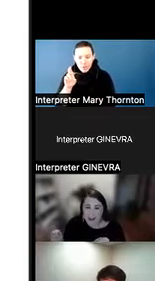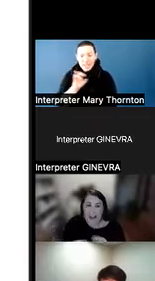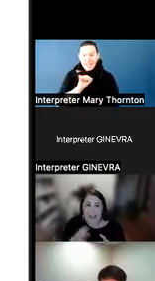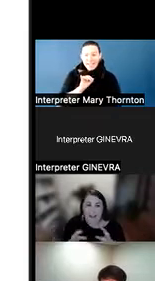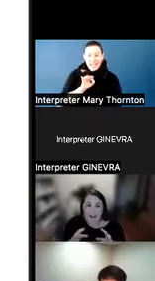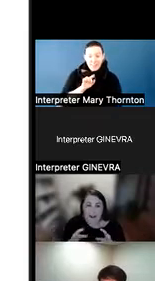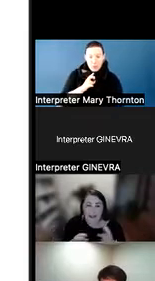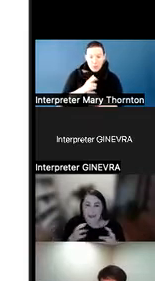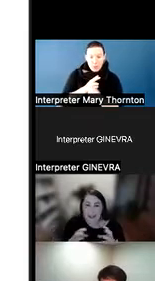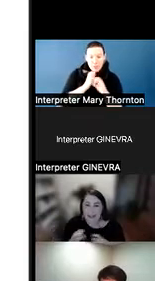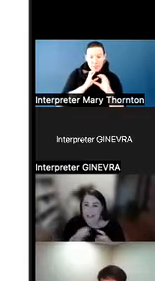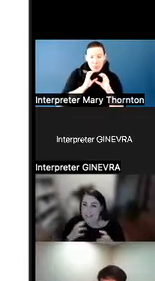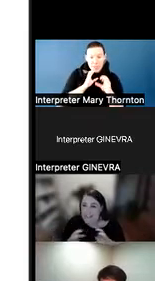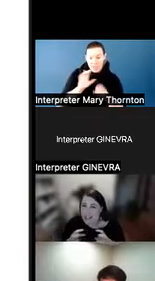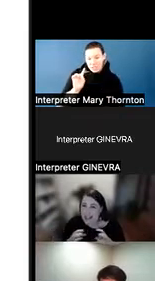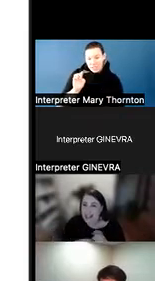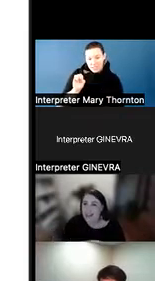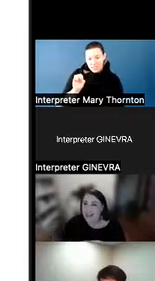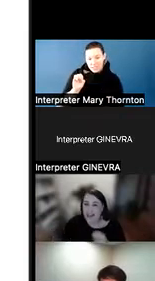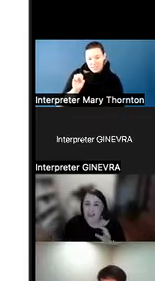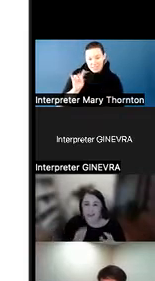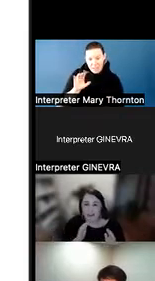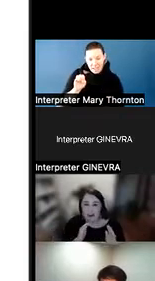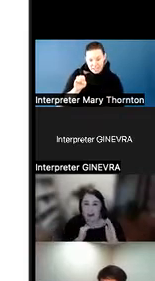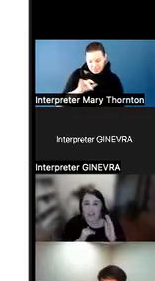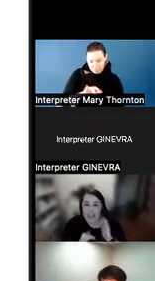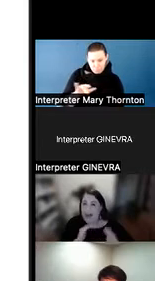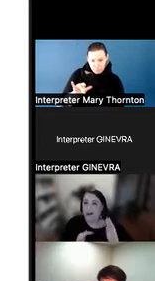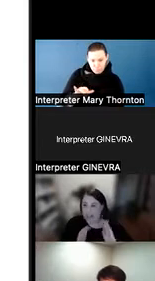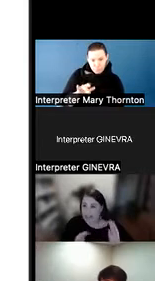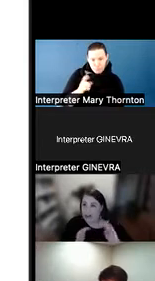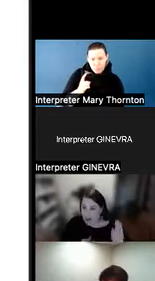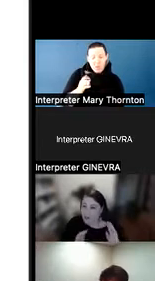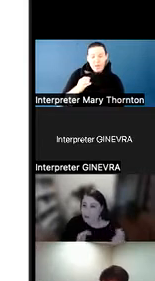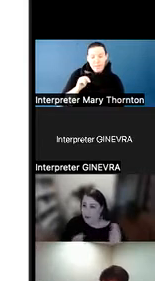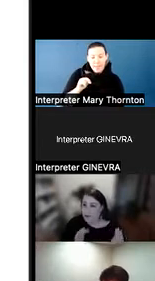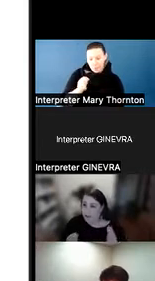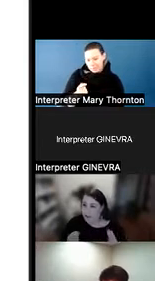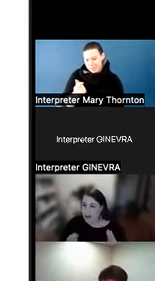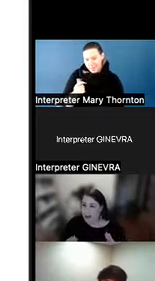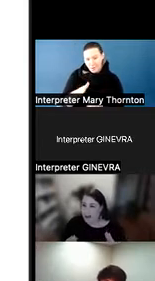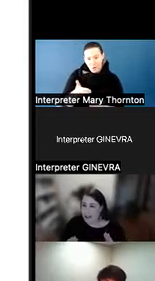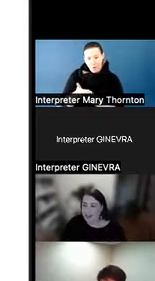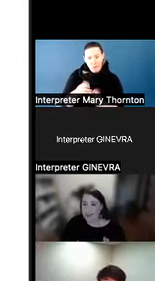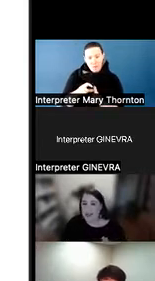And if you're communicating via sign, then to take out, again, all of the words with the letter R.